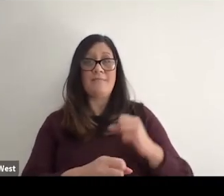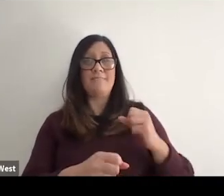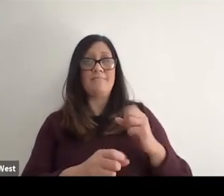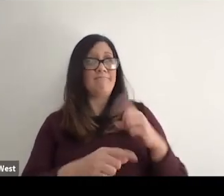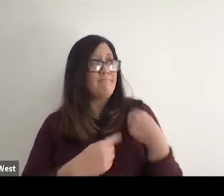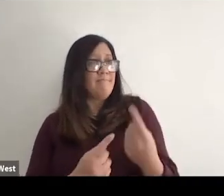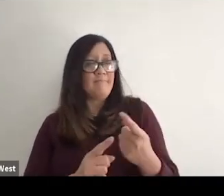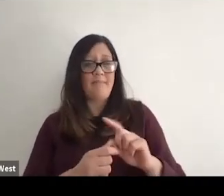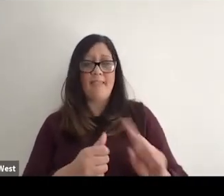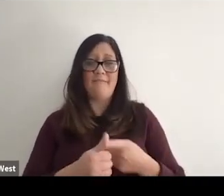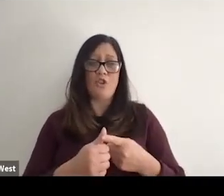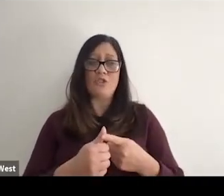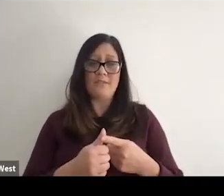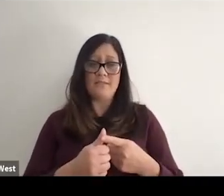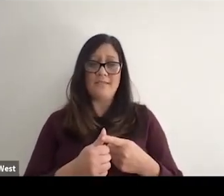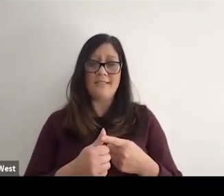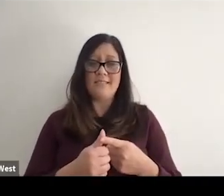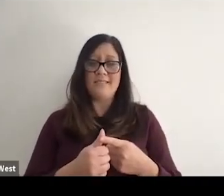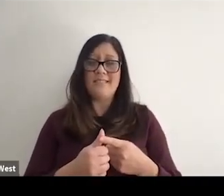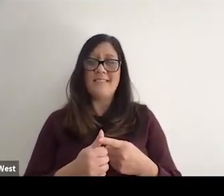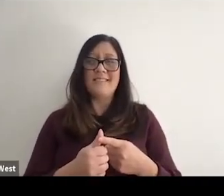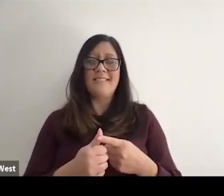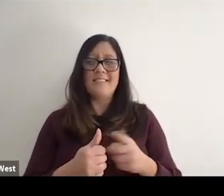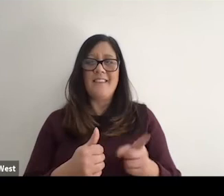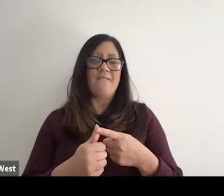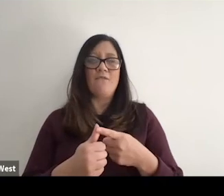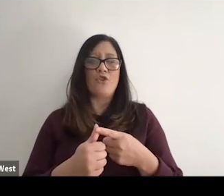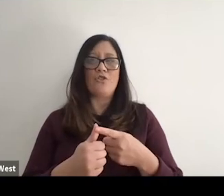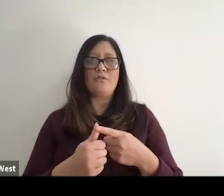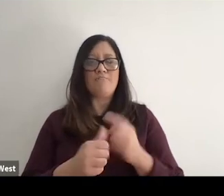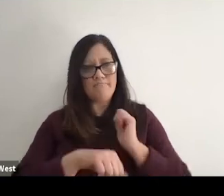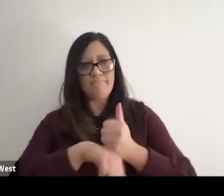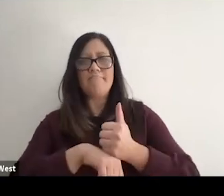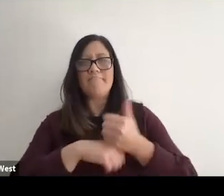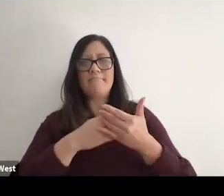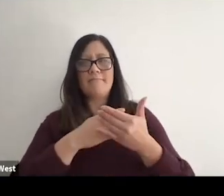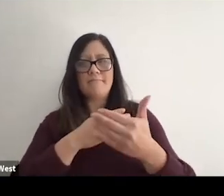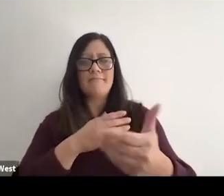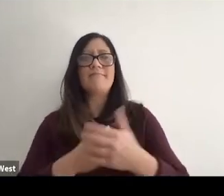event took place that storm over there, you know, and. A lot's happened since then.